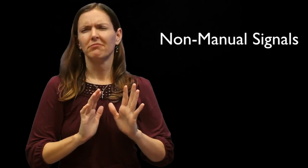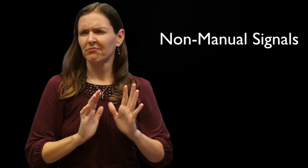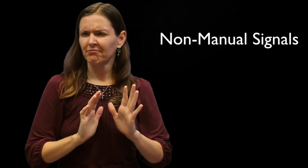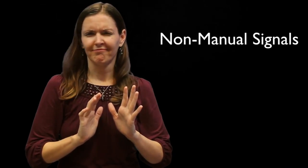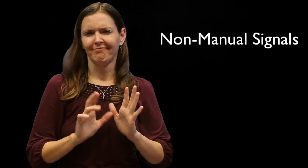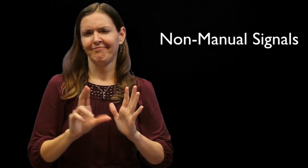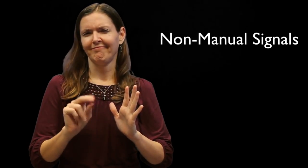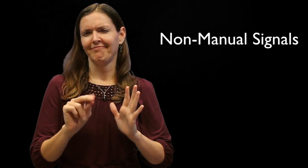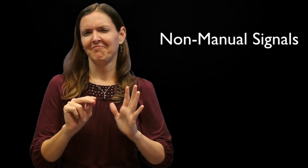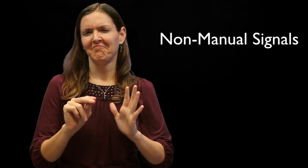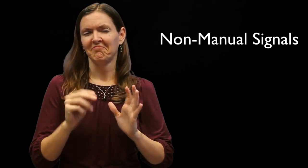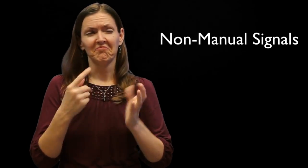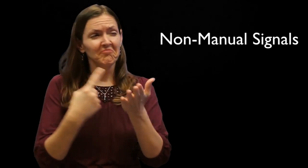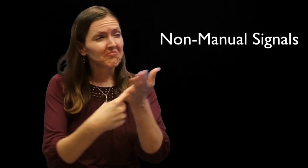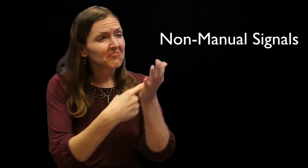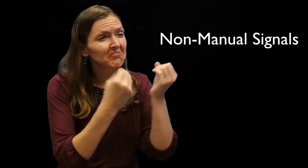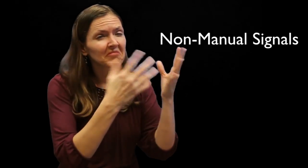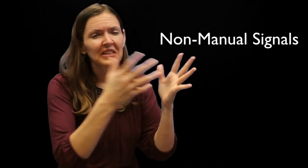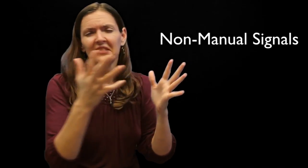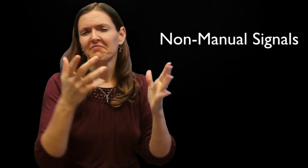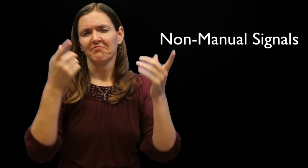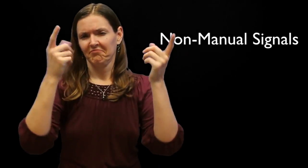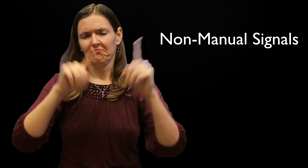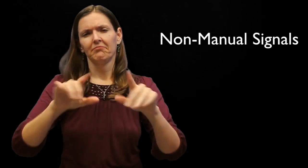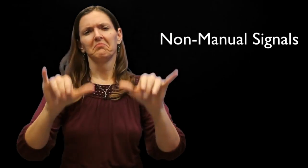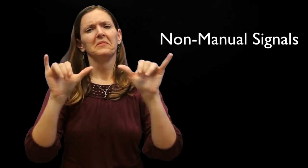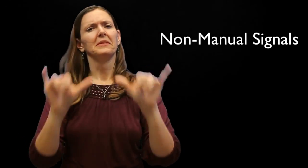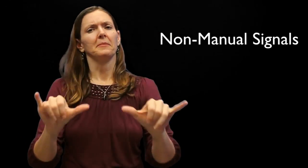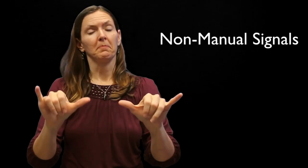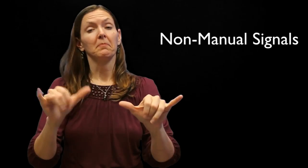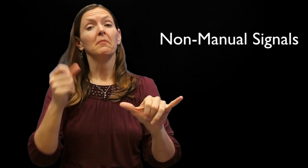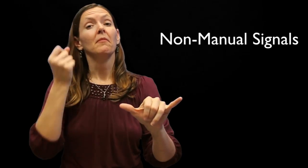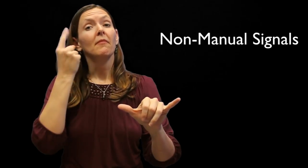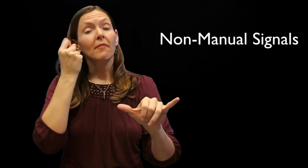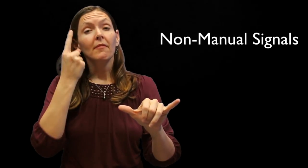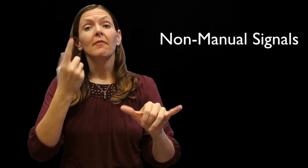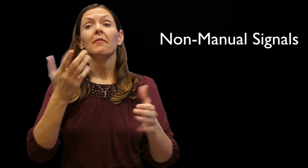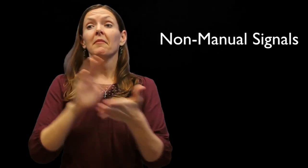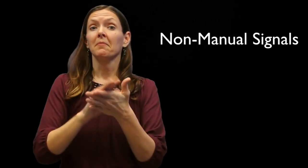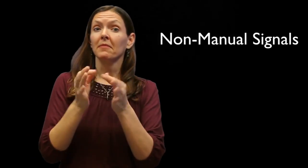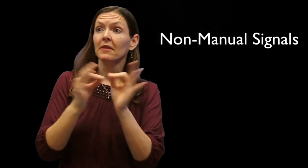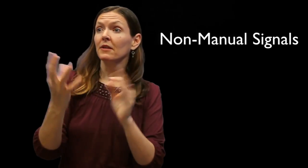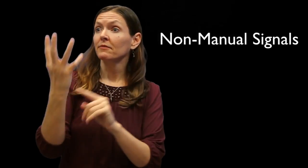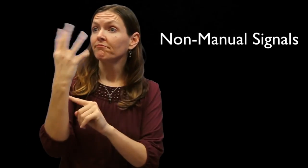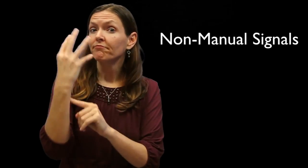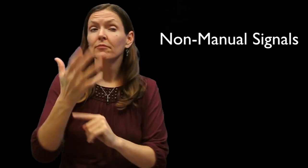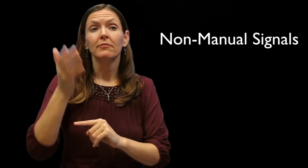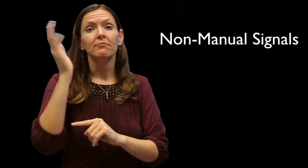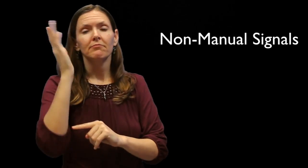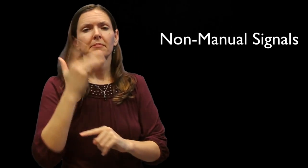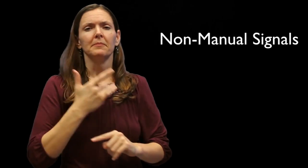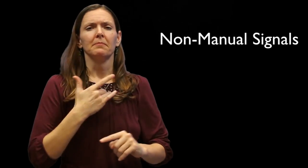The general consensus is no. NMS isn't restrained. Instead, during video publications, or live presentations,